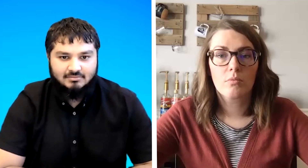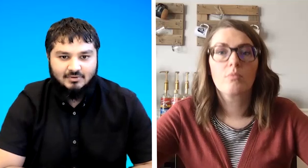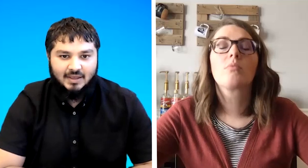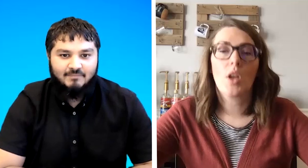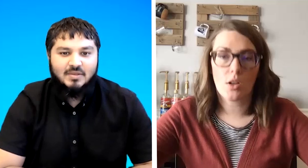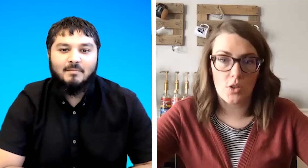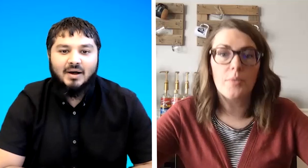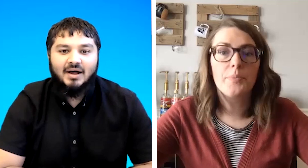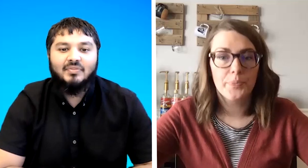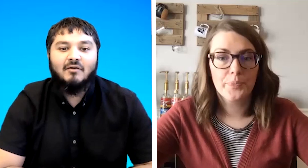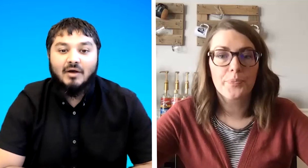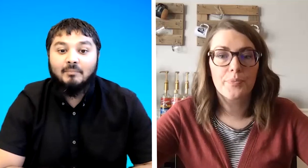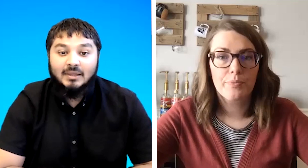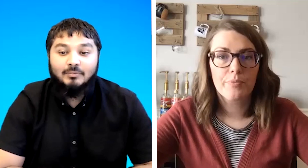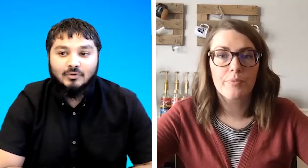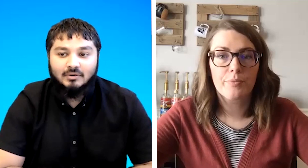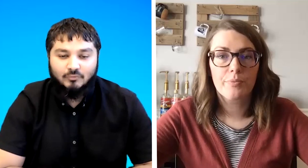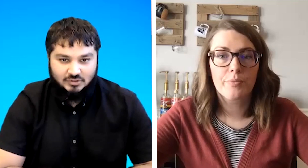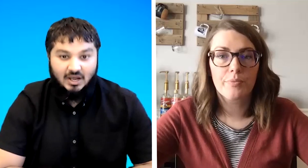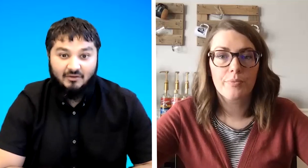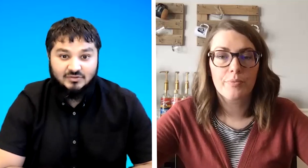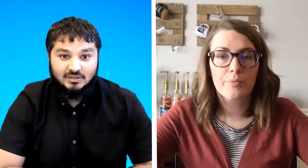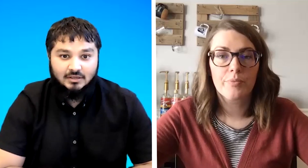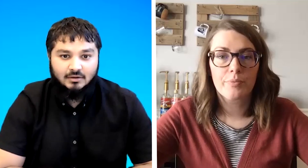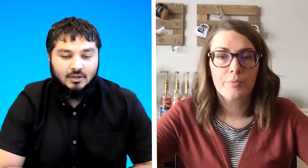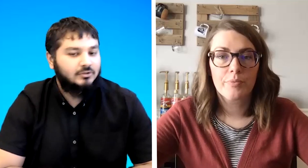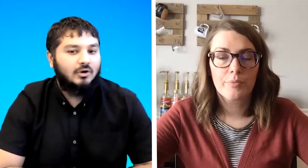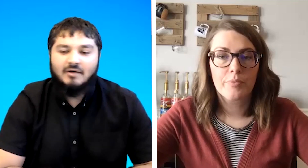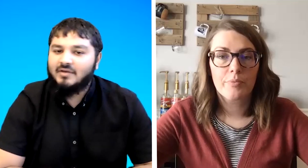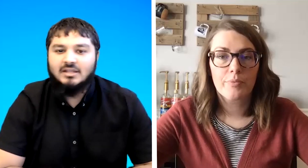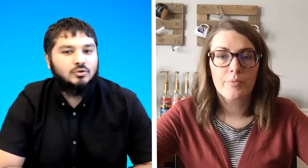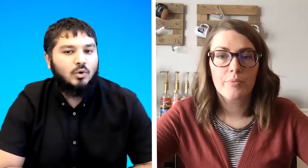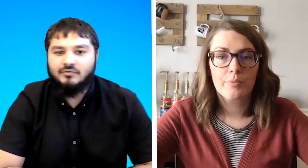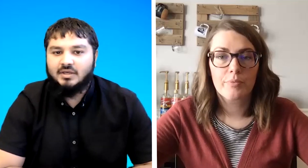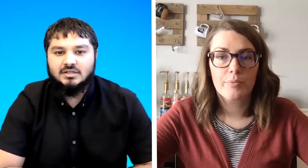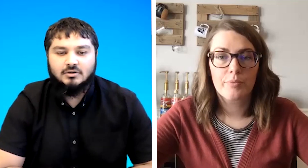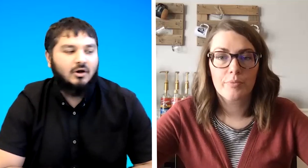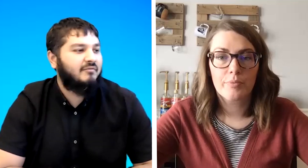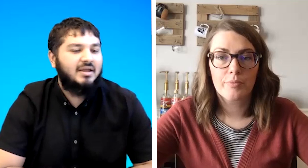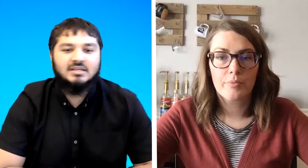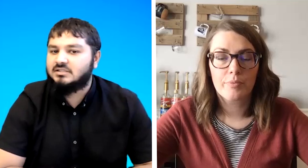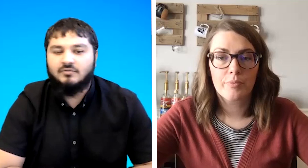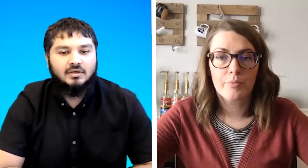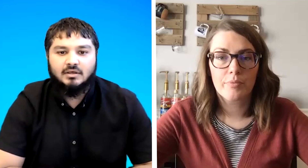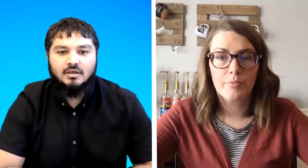okay but there are people which i've seen don't have any qualification don't have any certificate